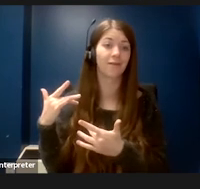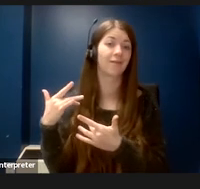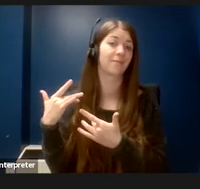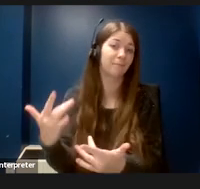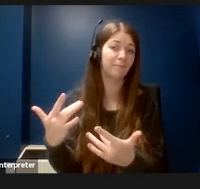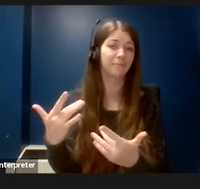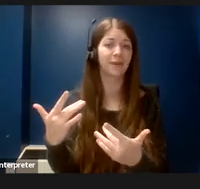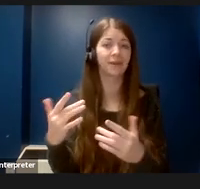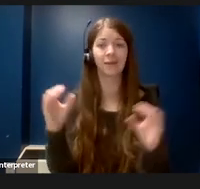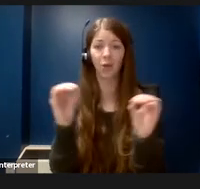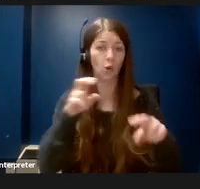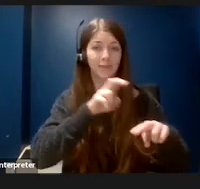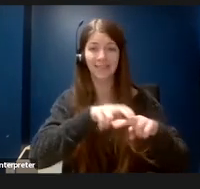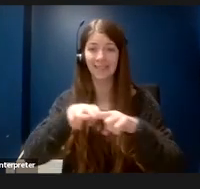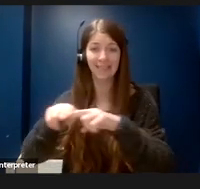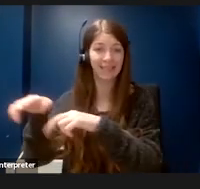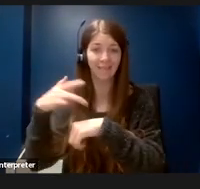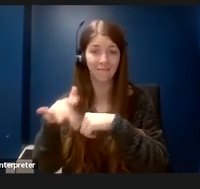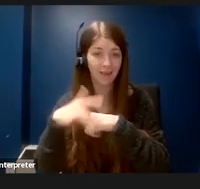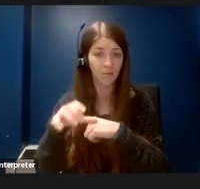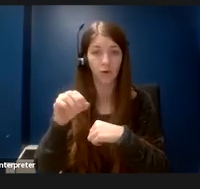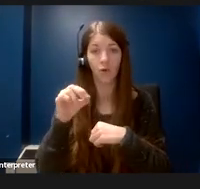no seating available or very limited seating.